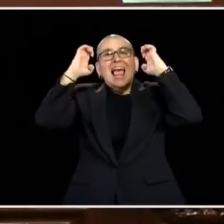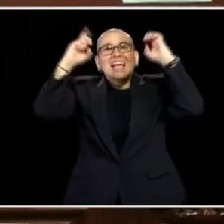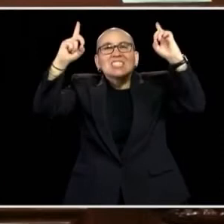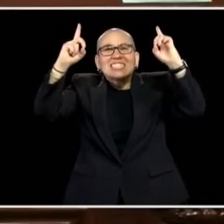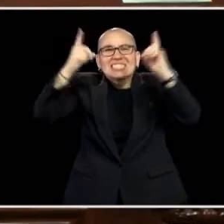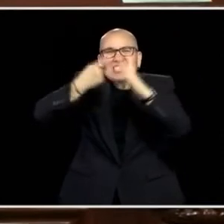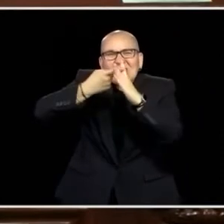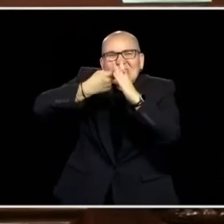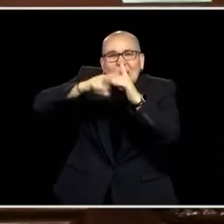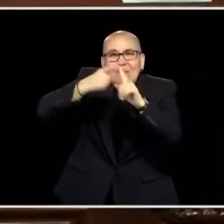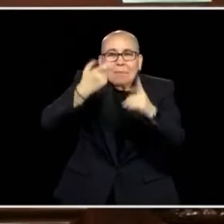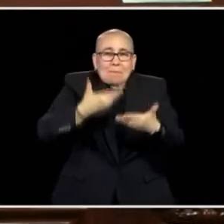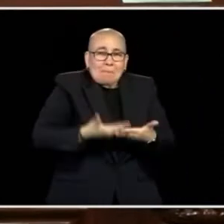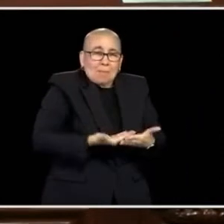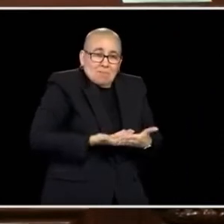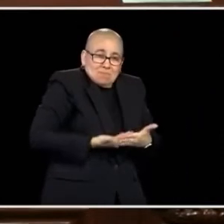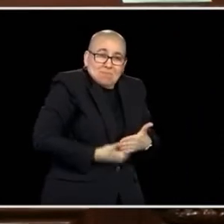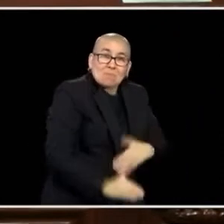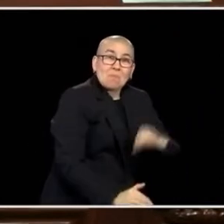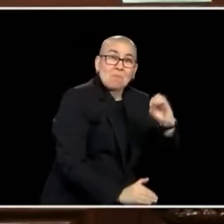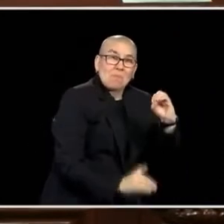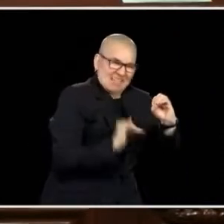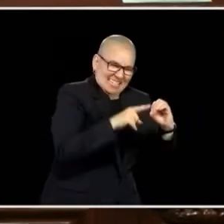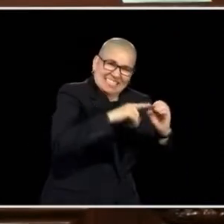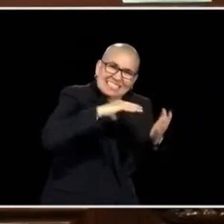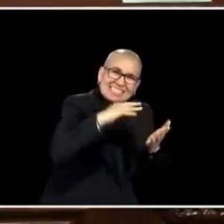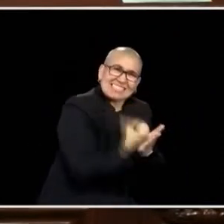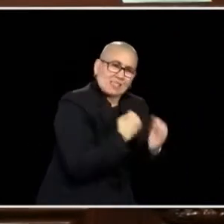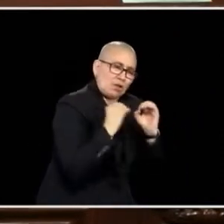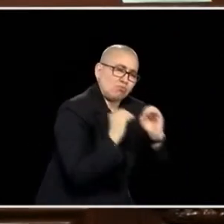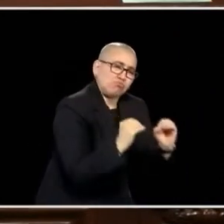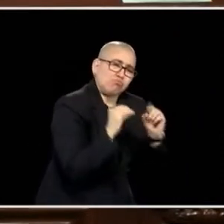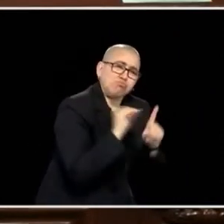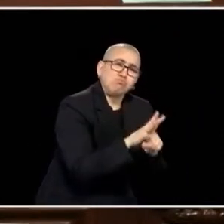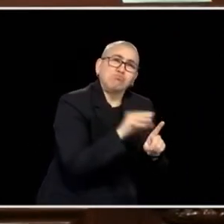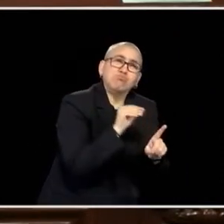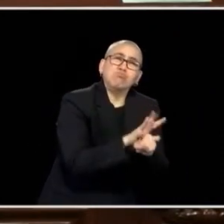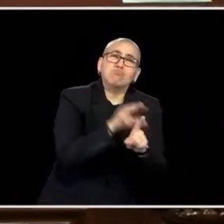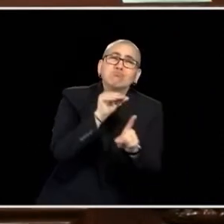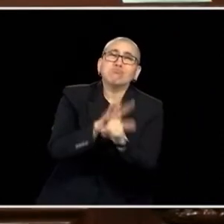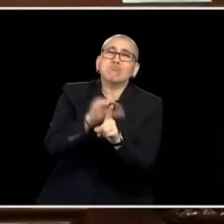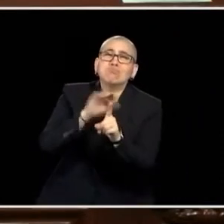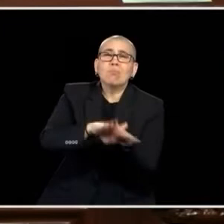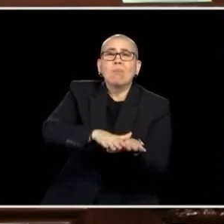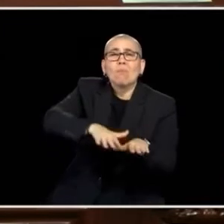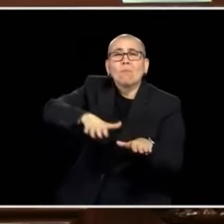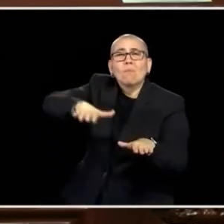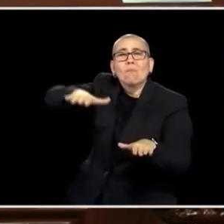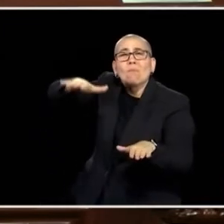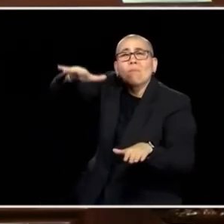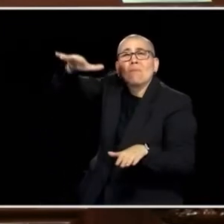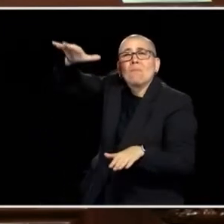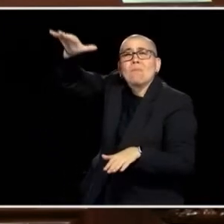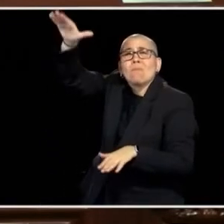IT GOES THROUGH LIFETIMES. MINNESOTA SHOULD BE THE BEST STATE IN THE COUNTRY TO RAISE A FAMILY, AND WE'RE WORKING DO